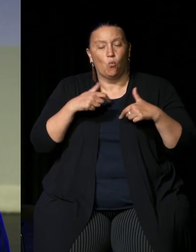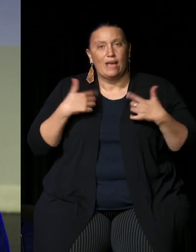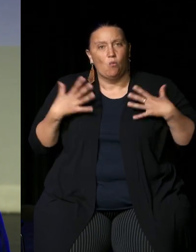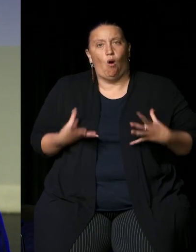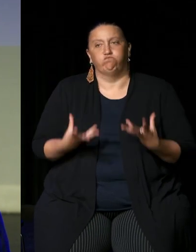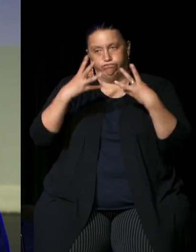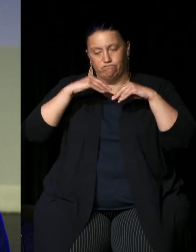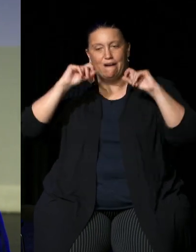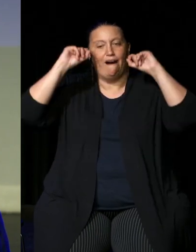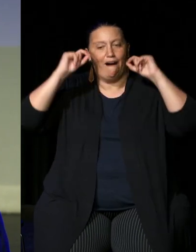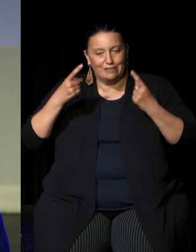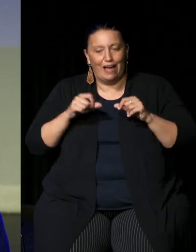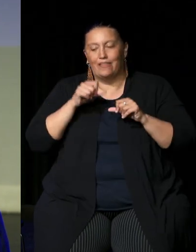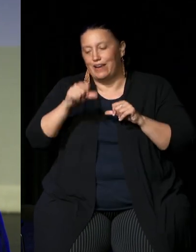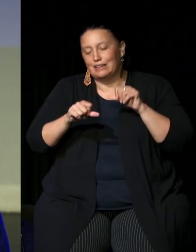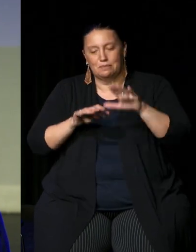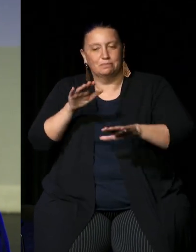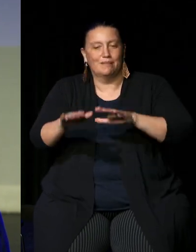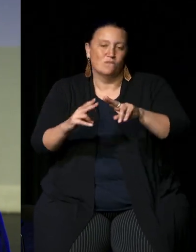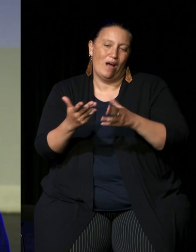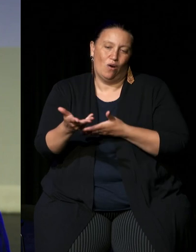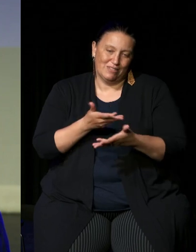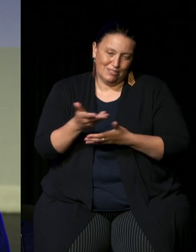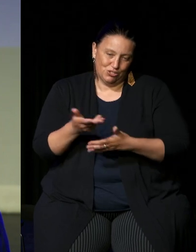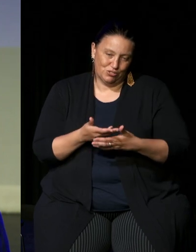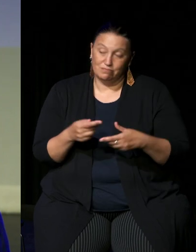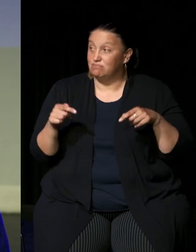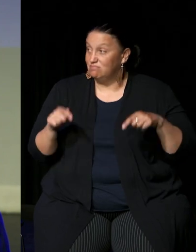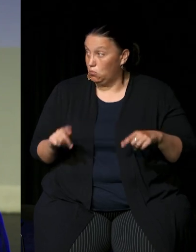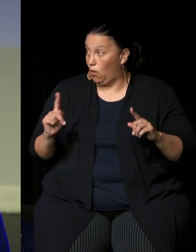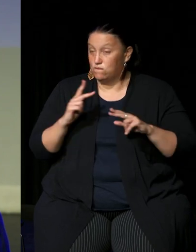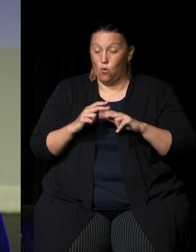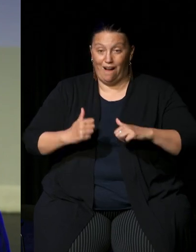Journey of the conversation and that is really what today is about we have reached an incredibly